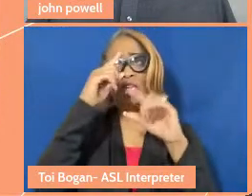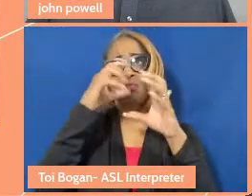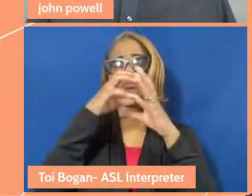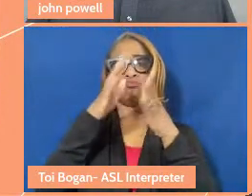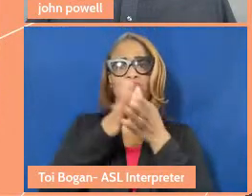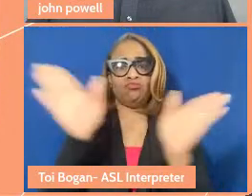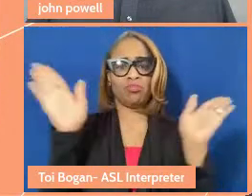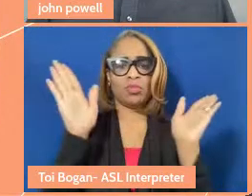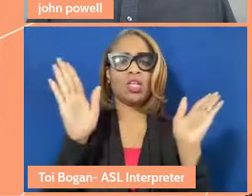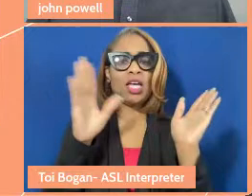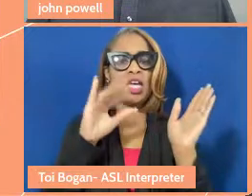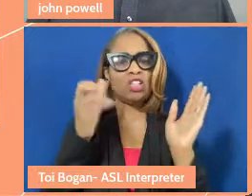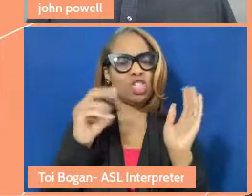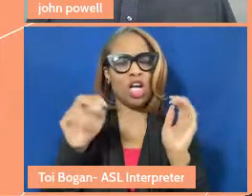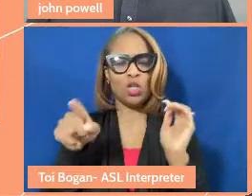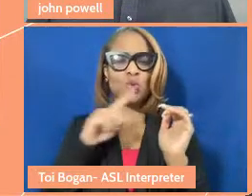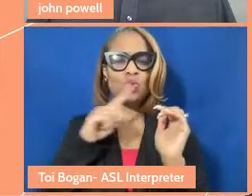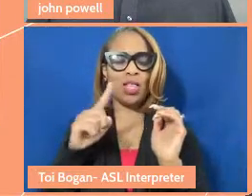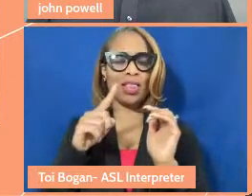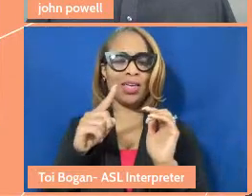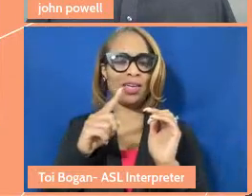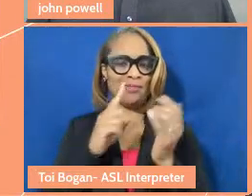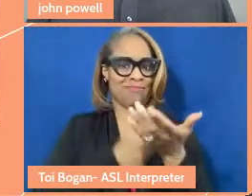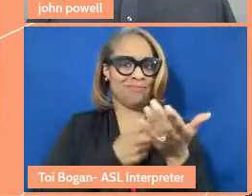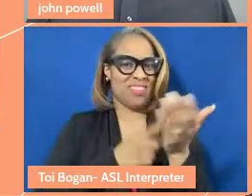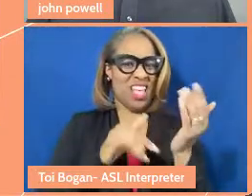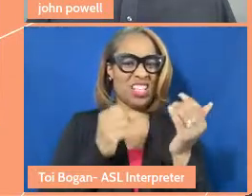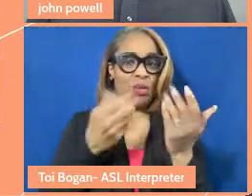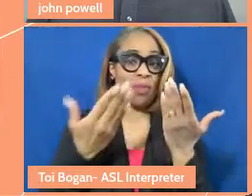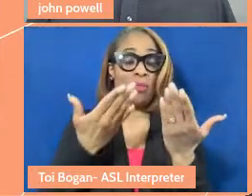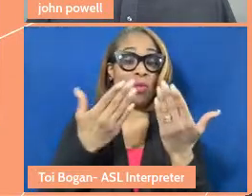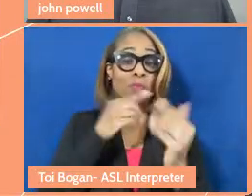speaking to this, so maybe we'll come back to you and kind of see if that inspires more of